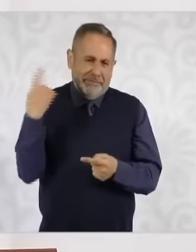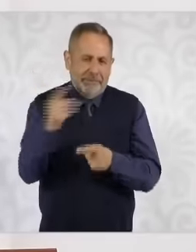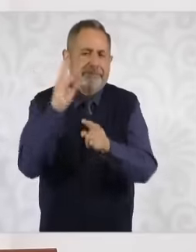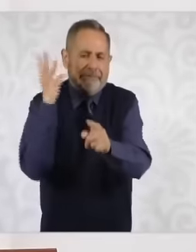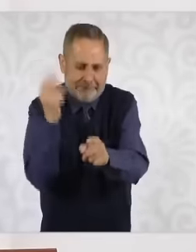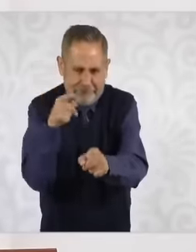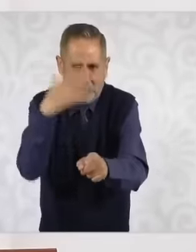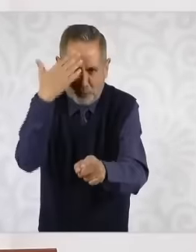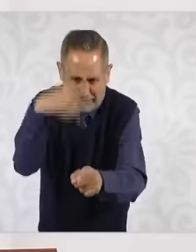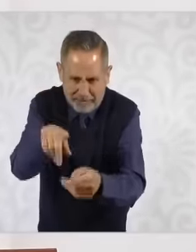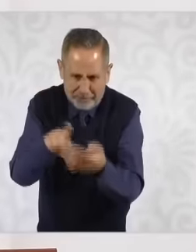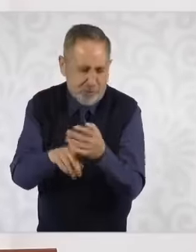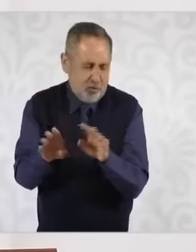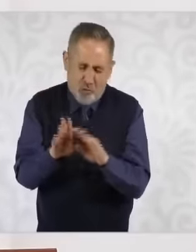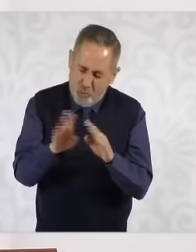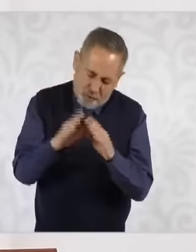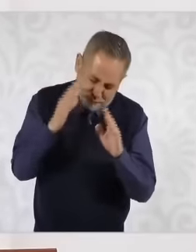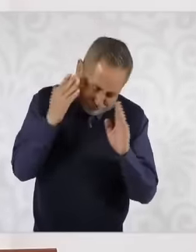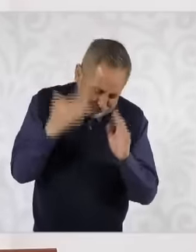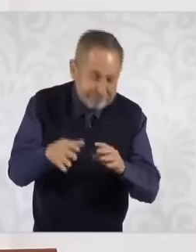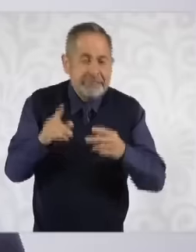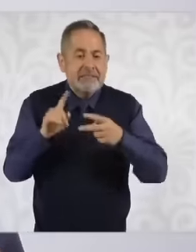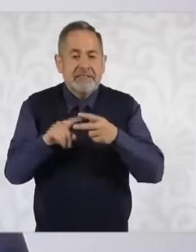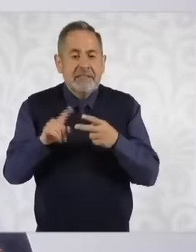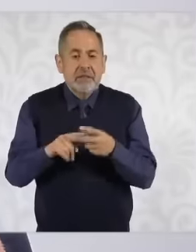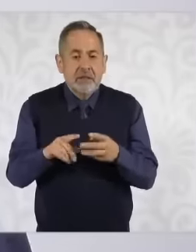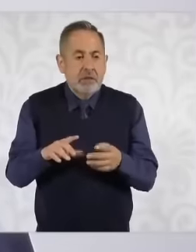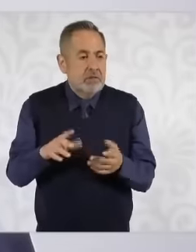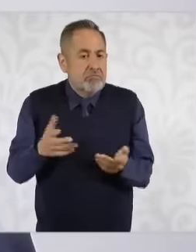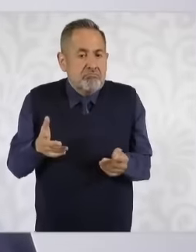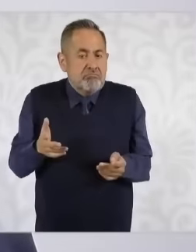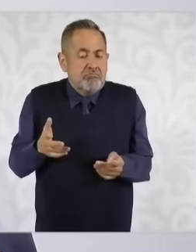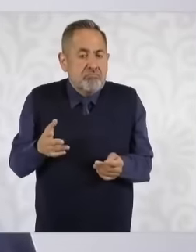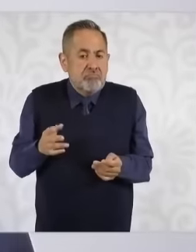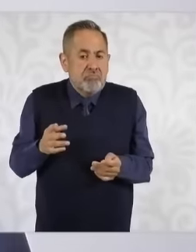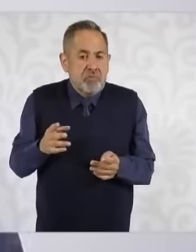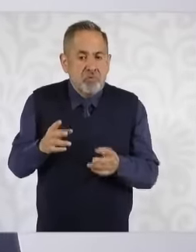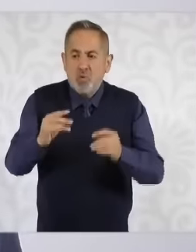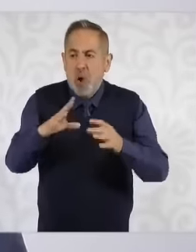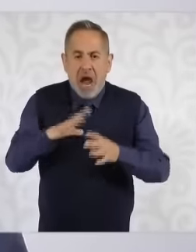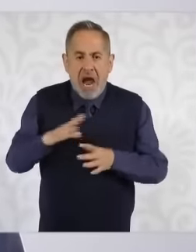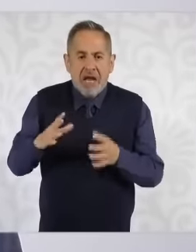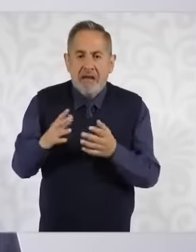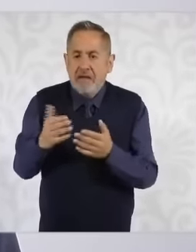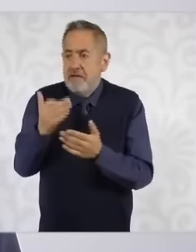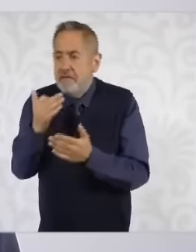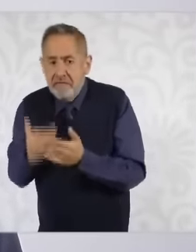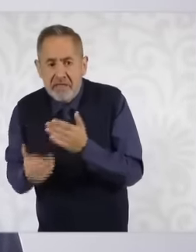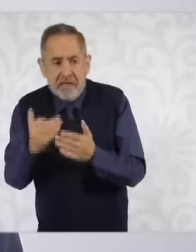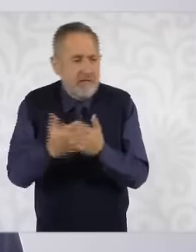probably know very well, there is not enough supply from them. of the seed companies.